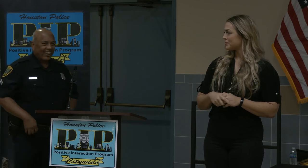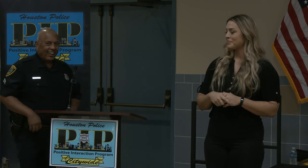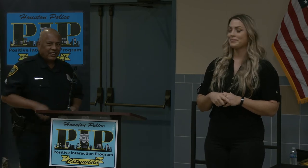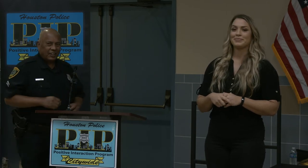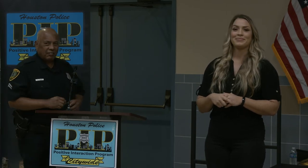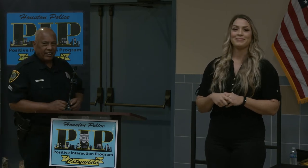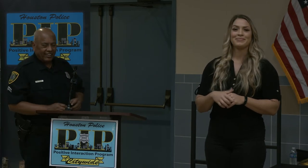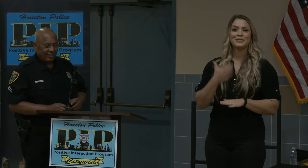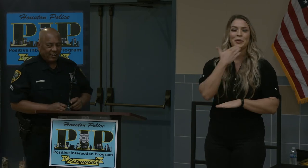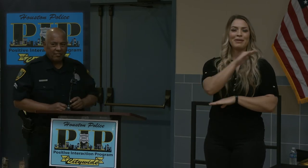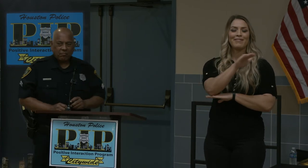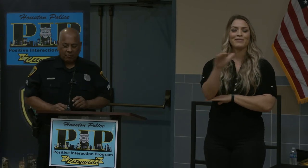good evening